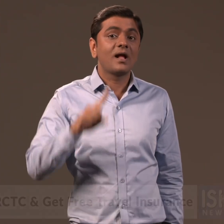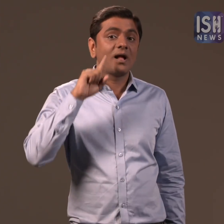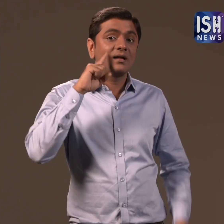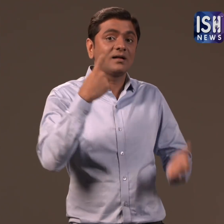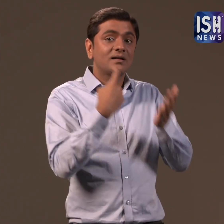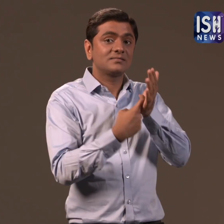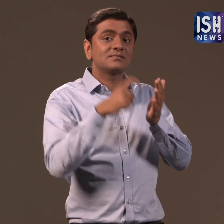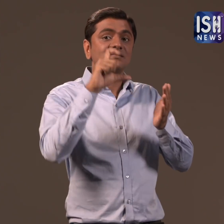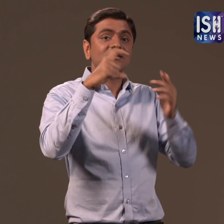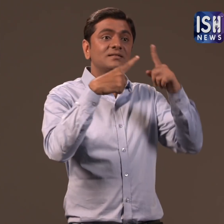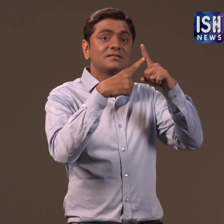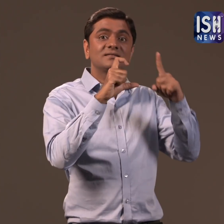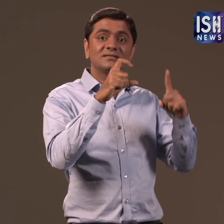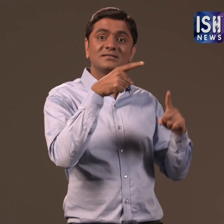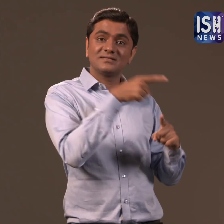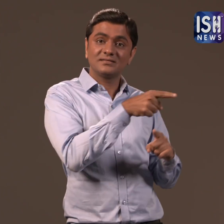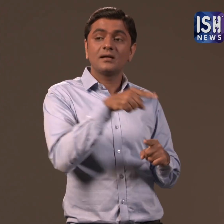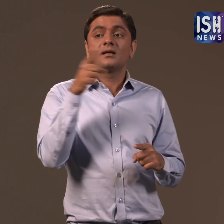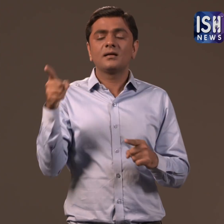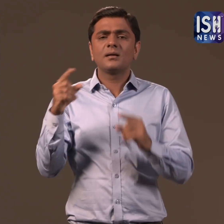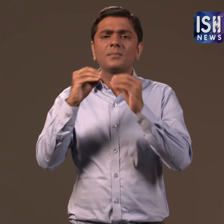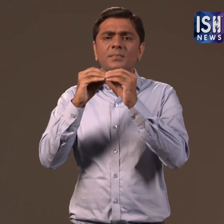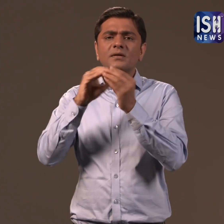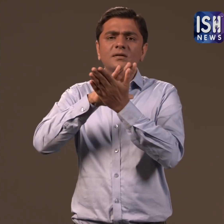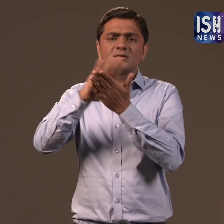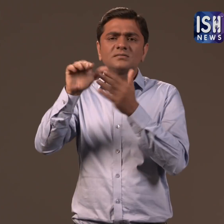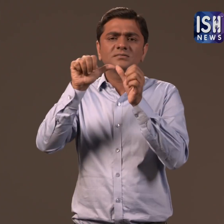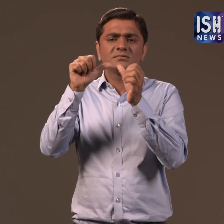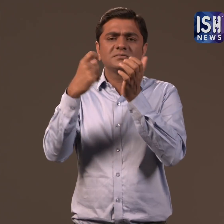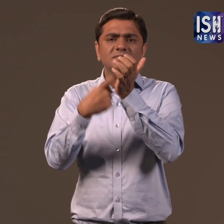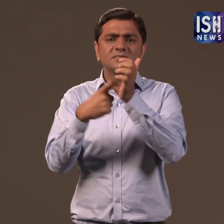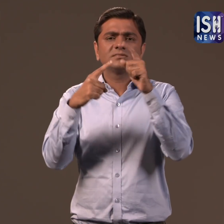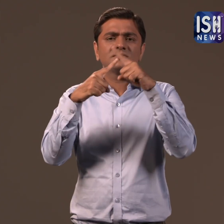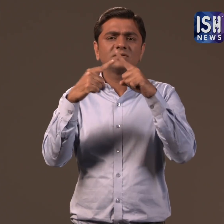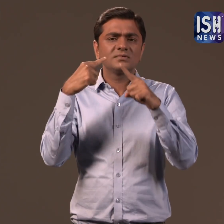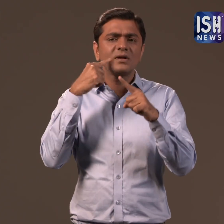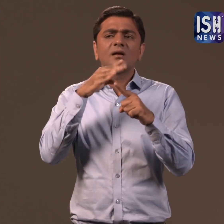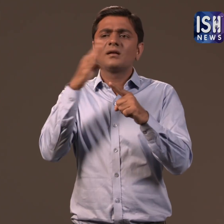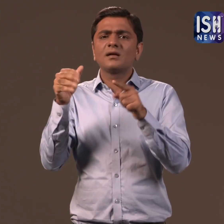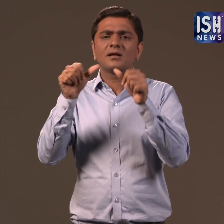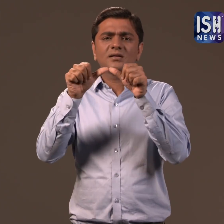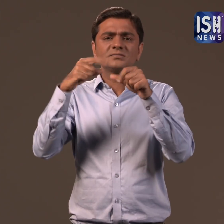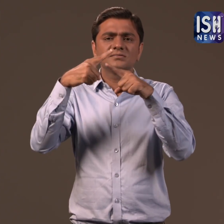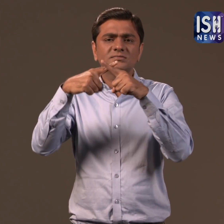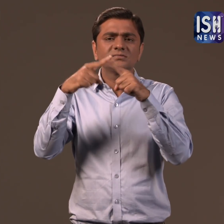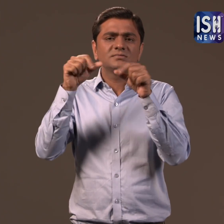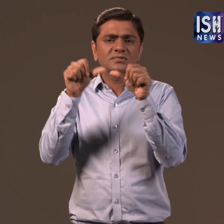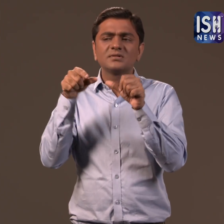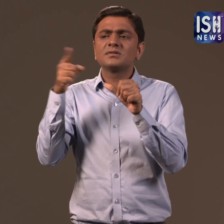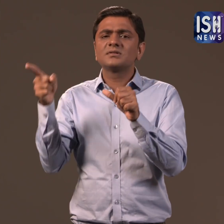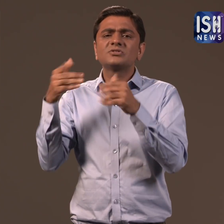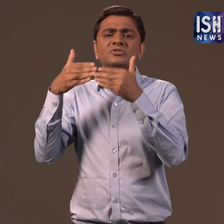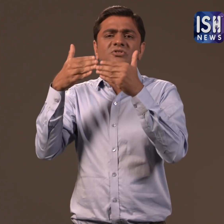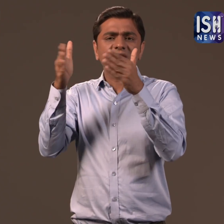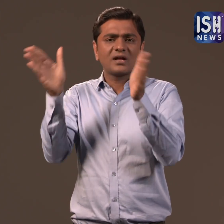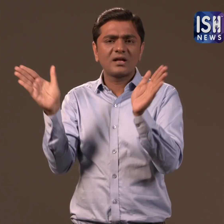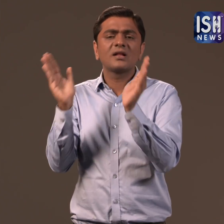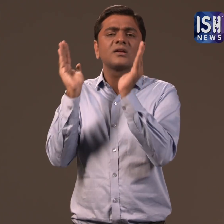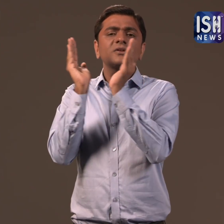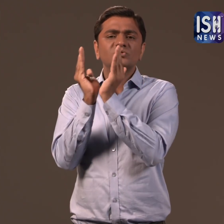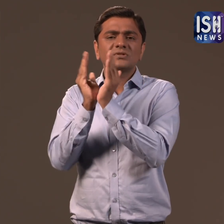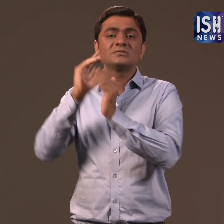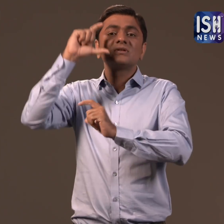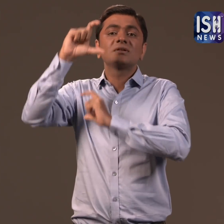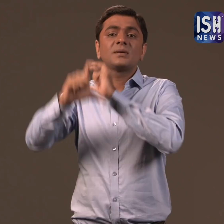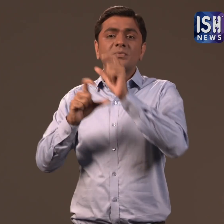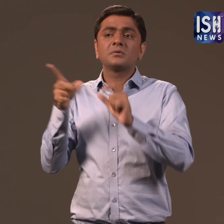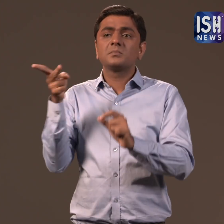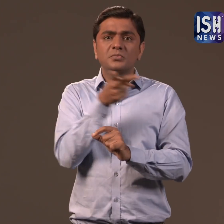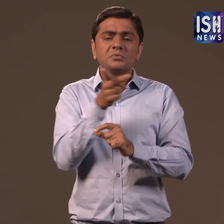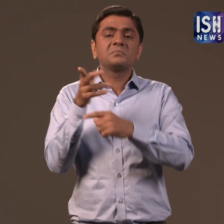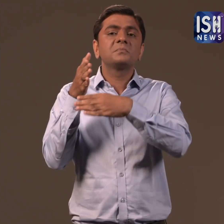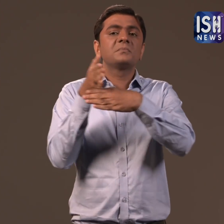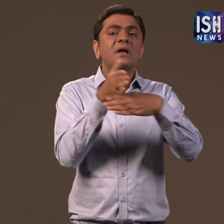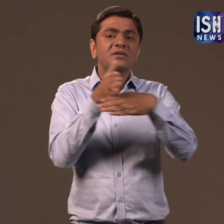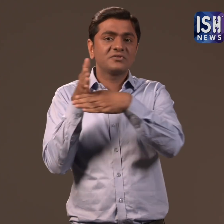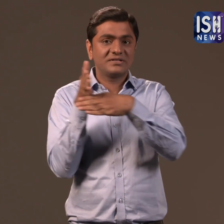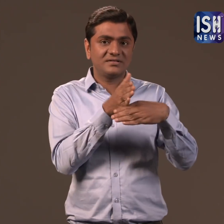The IRCTC and Bharti AXA General Insurance Company have entered into a partnership.